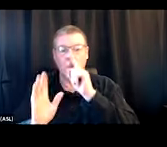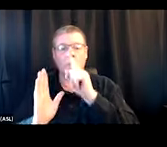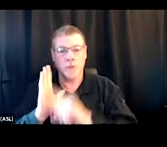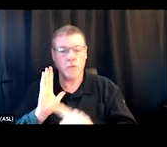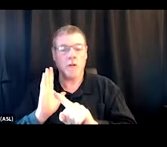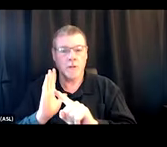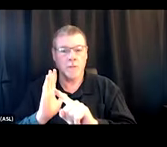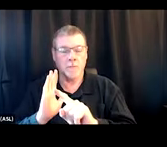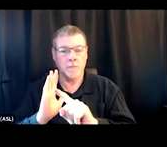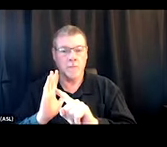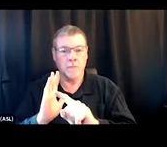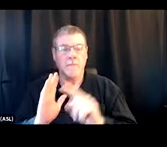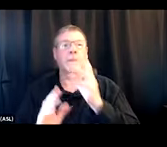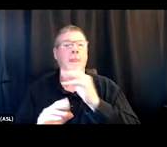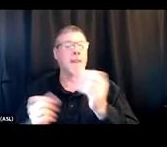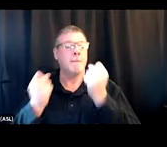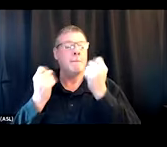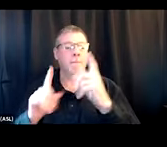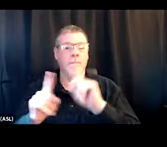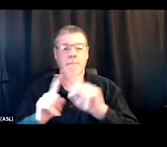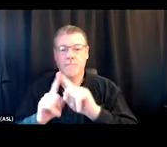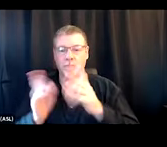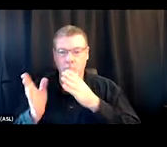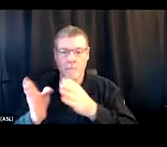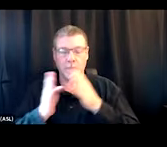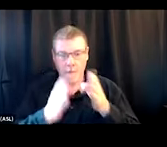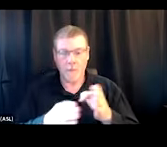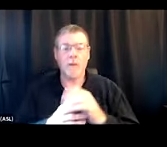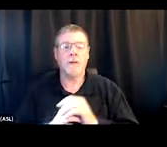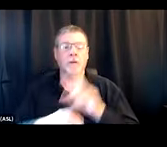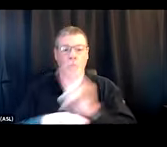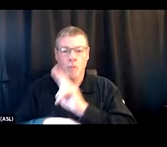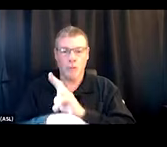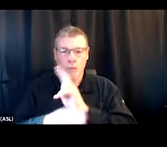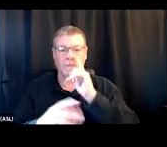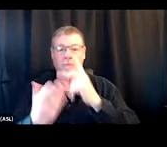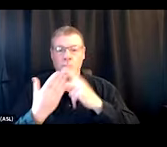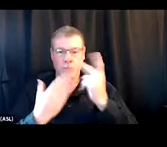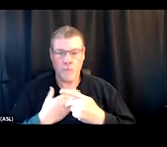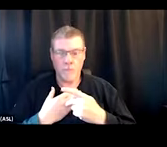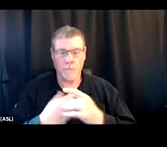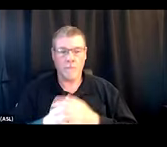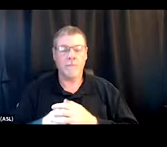And there's a lot of different ways that this has been carried out in different programming, including supported housing.